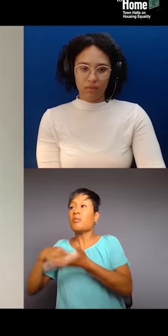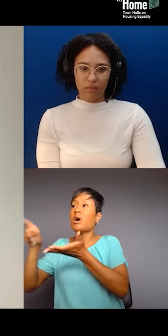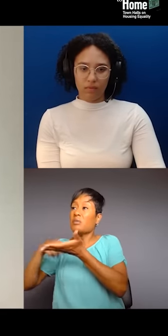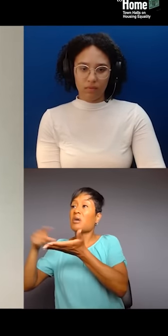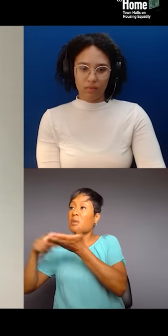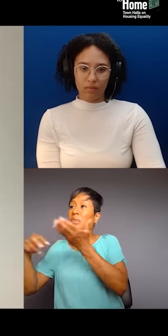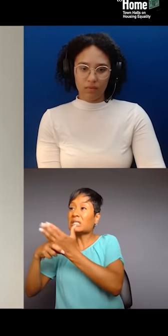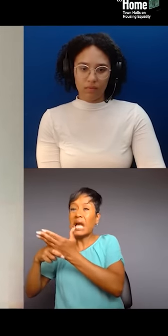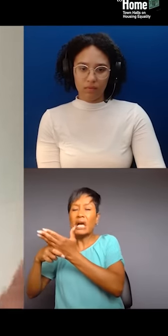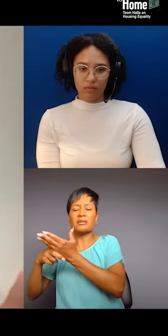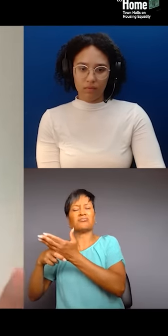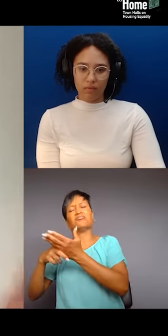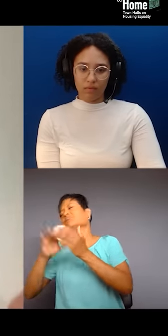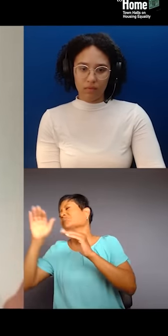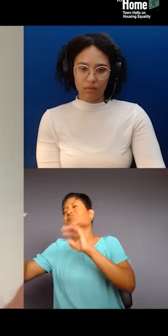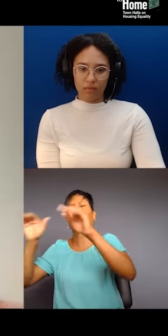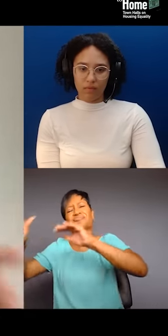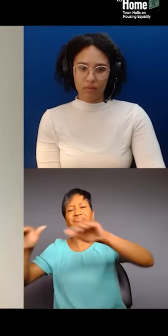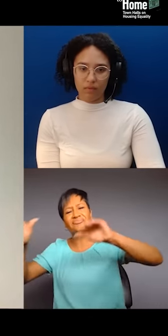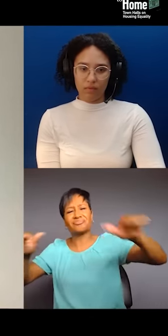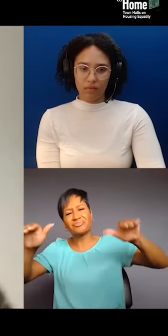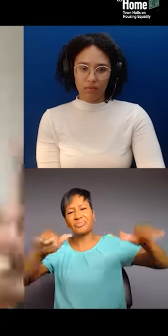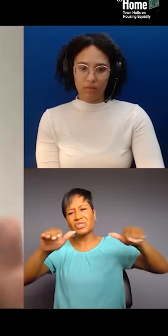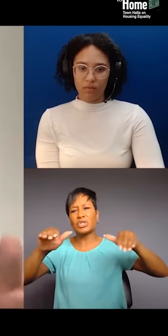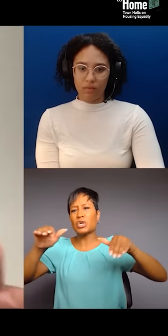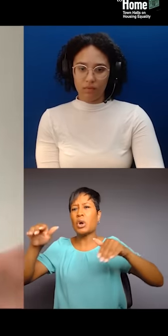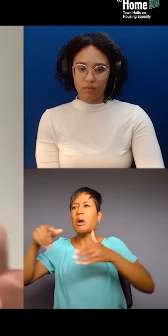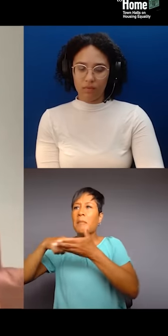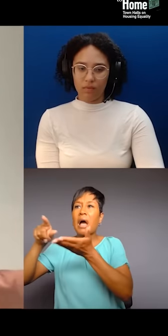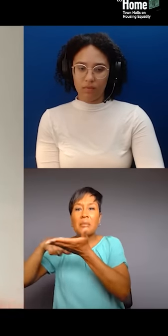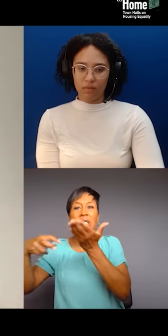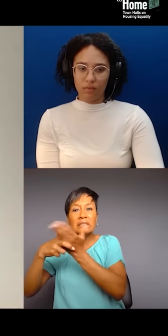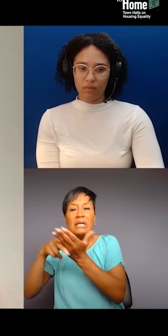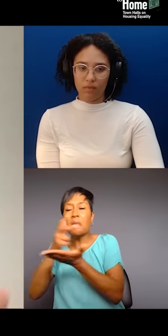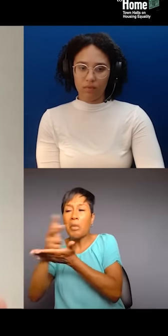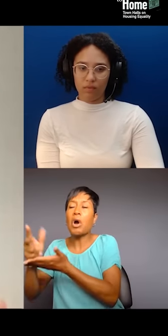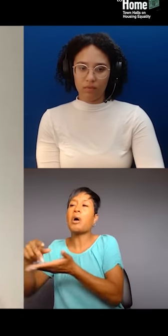to help people who paying the tickets, parking tickets, and the camera tickets that's going on, it's going to bike lanes